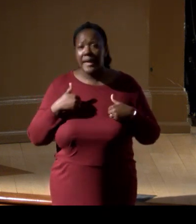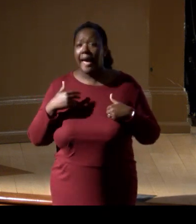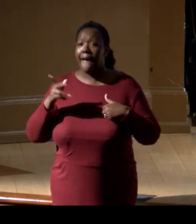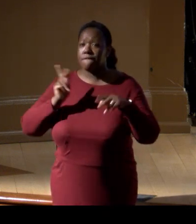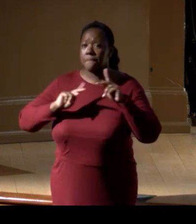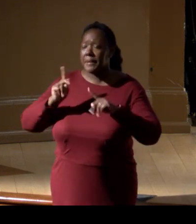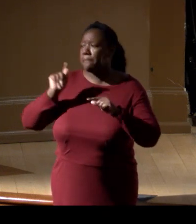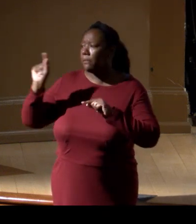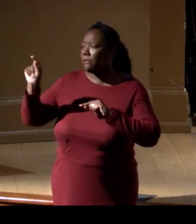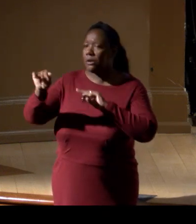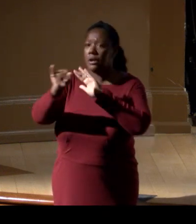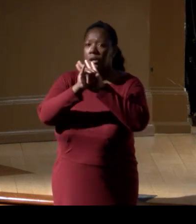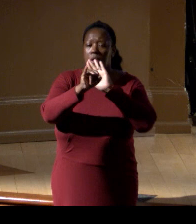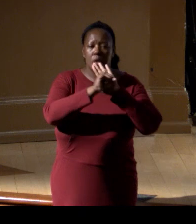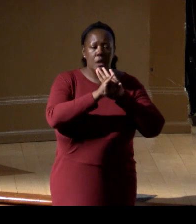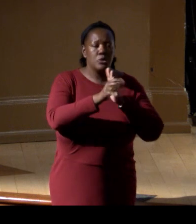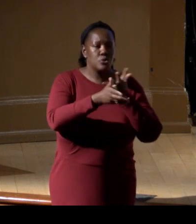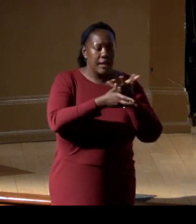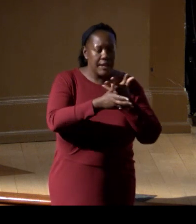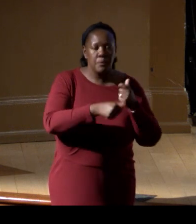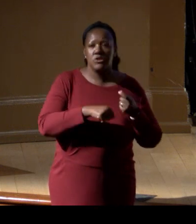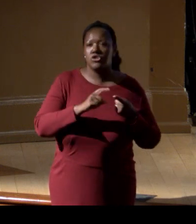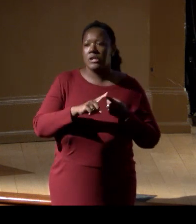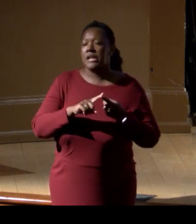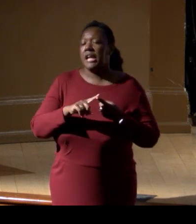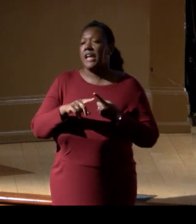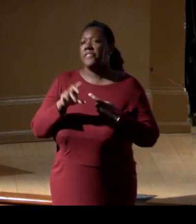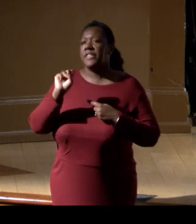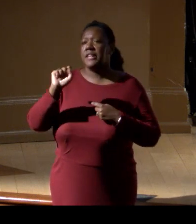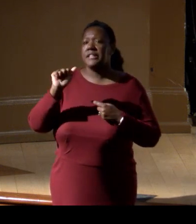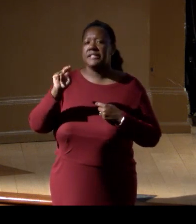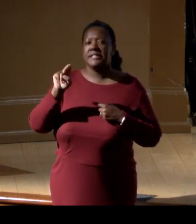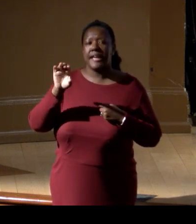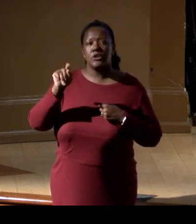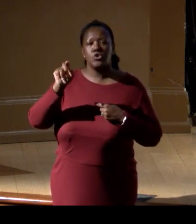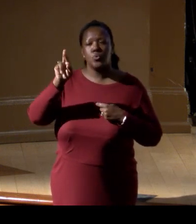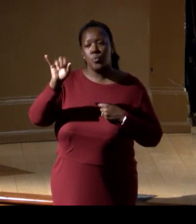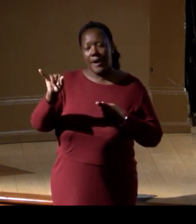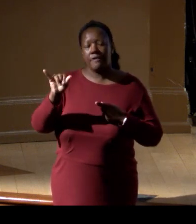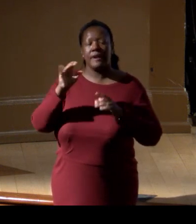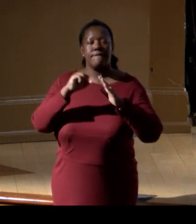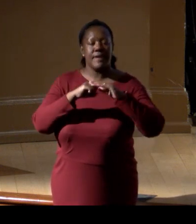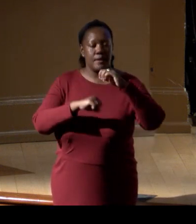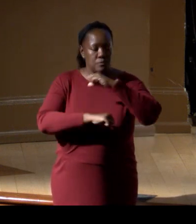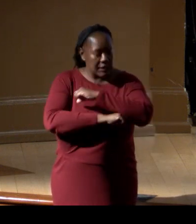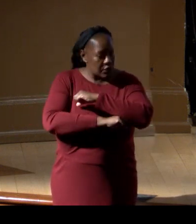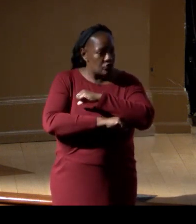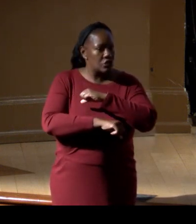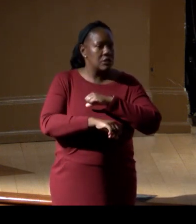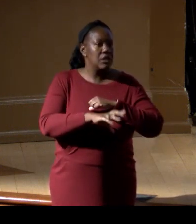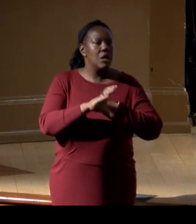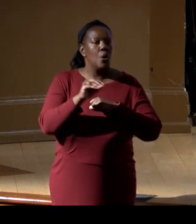the National Marine Sanctuary Foundation in regard to CHOW, and there's a panel discussion tomorrow morning,